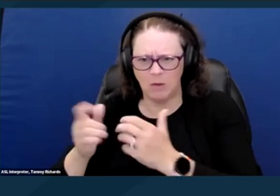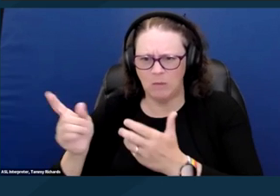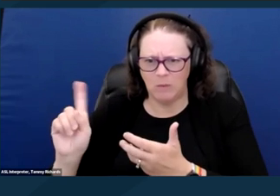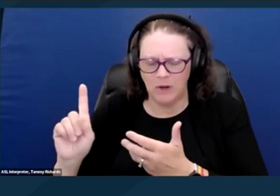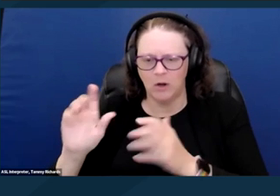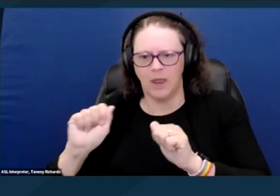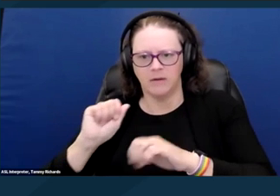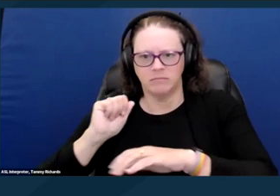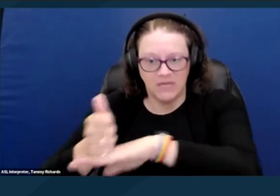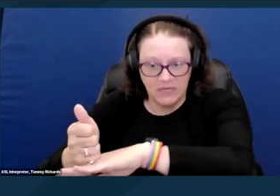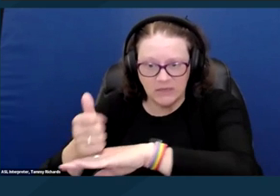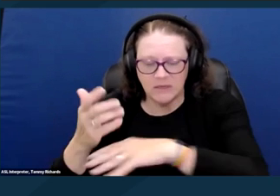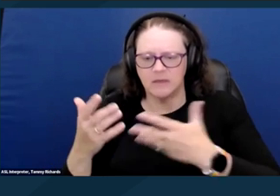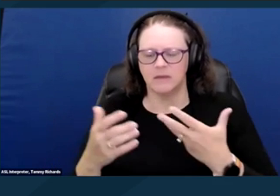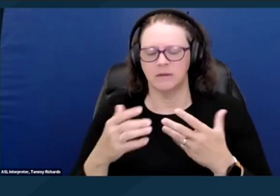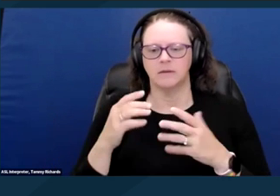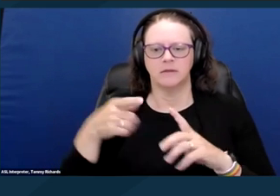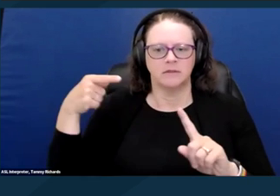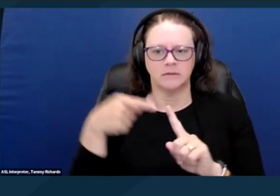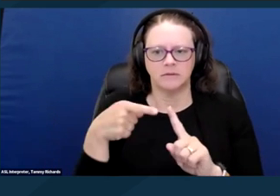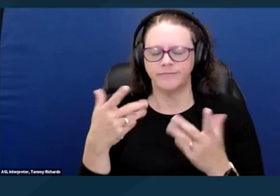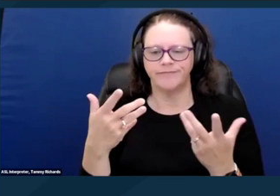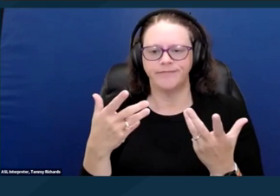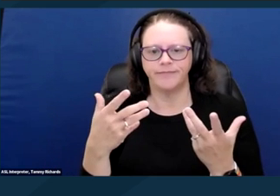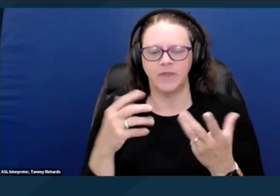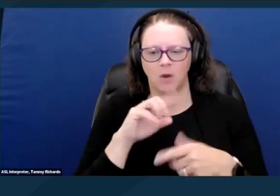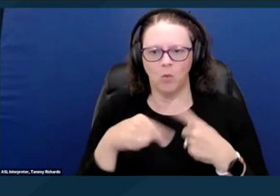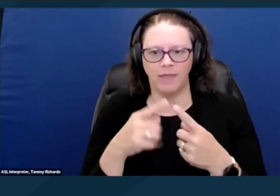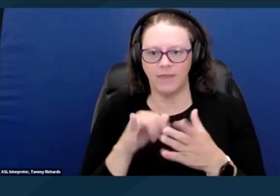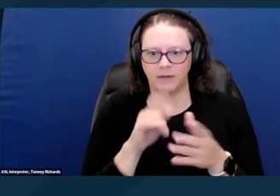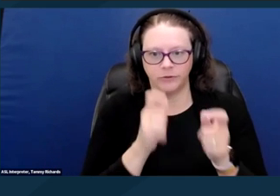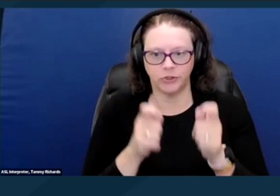especially when they change throughout the day or days of the week.